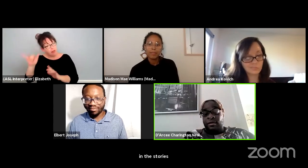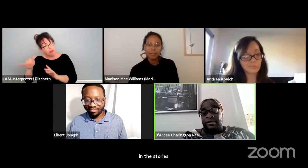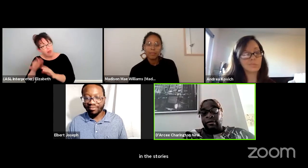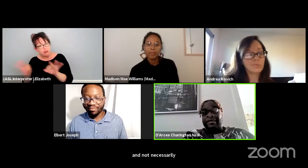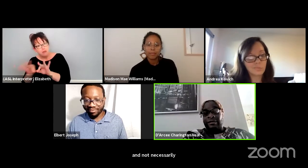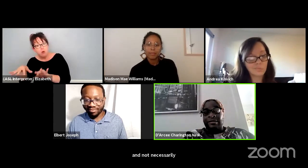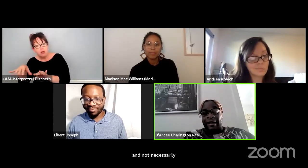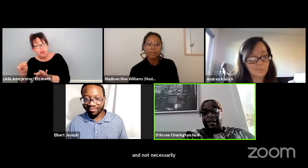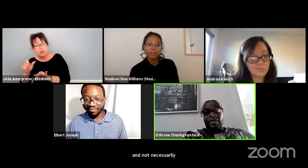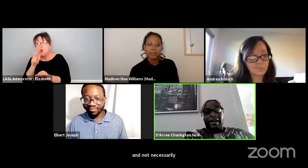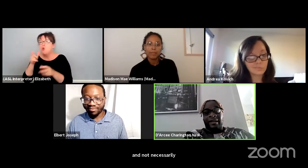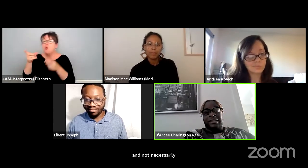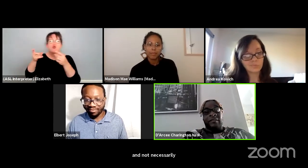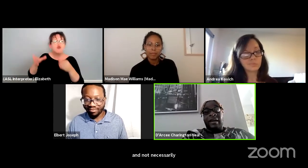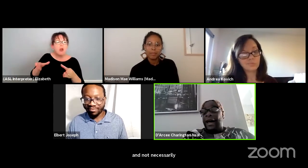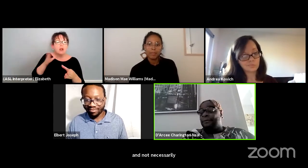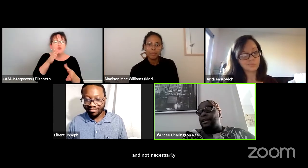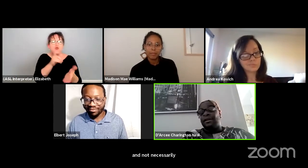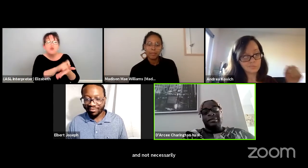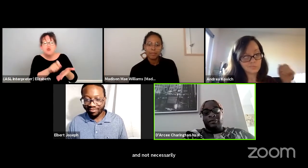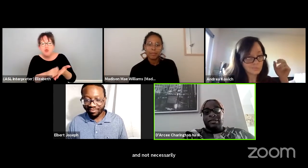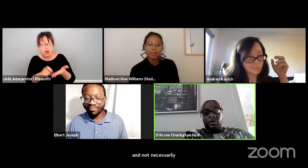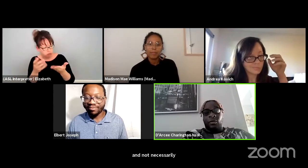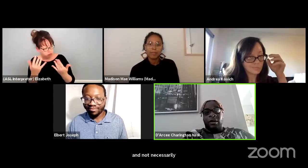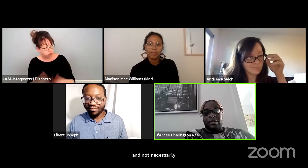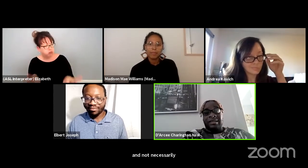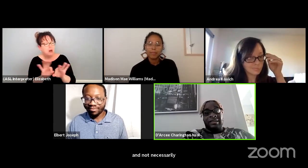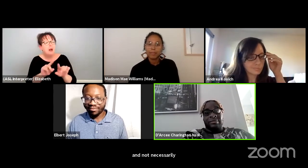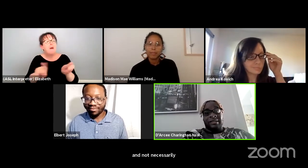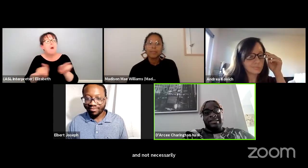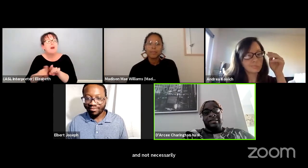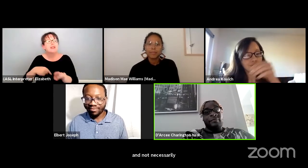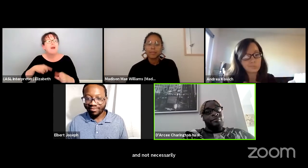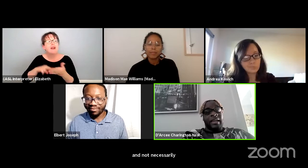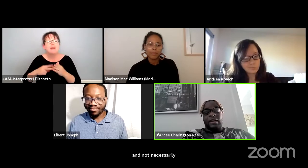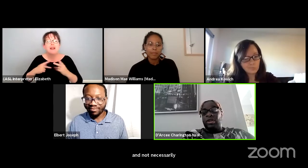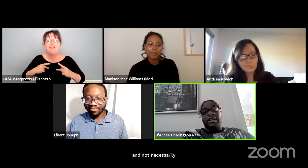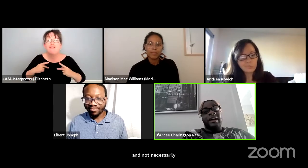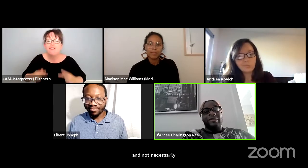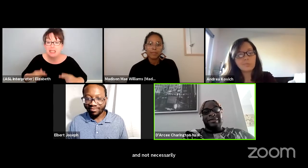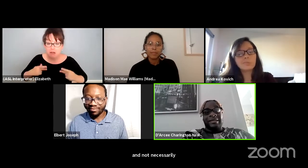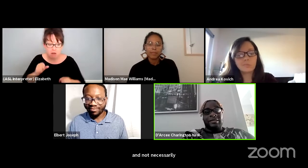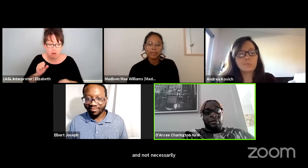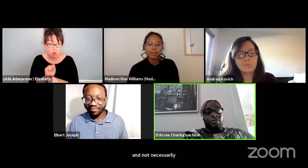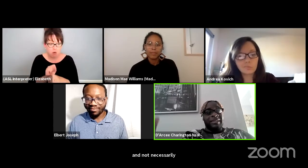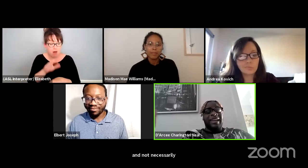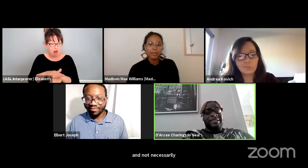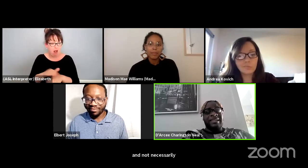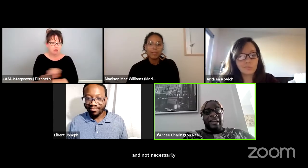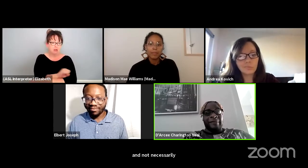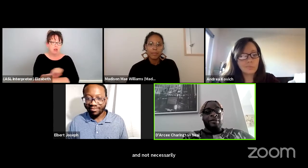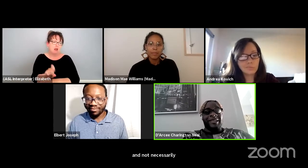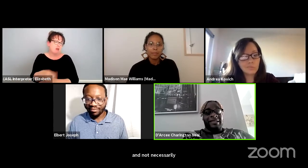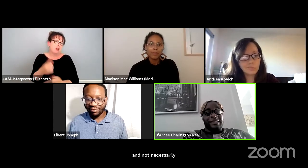Who's directing, who's writing all that kind of stuff. I mean also the physical work on stage because that we need help with that too. But yes.